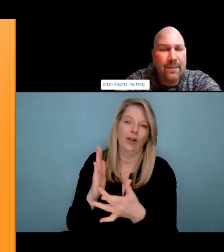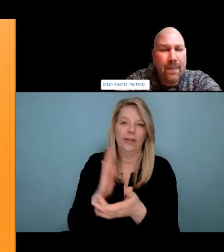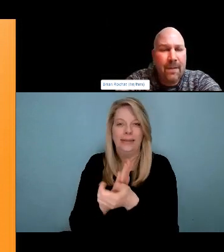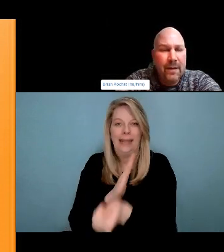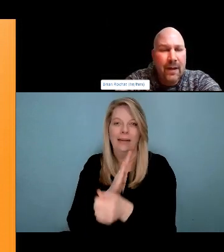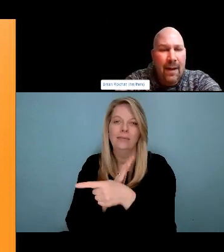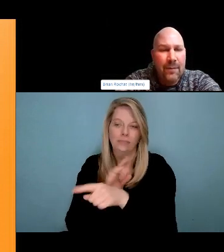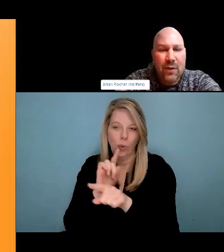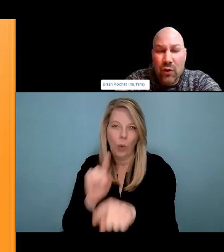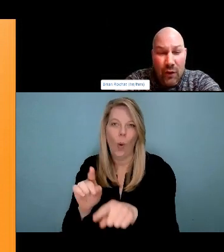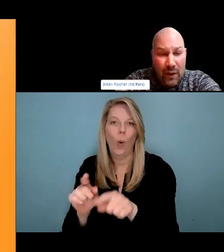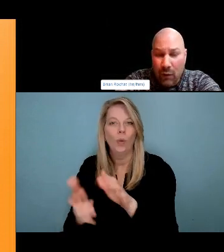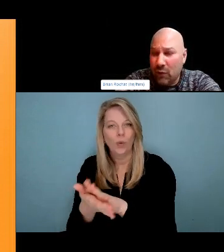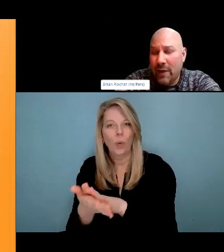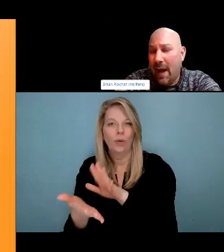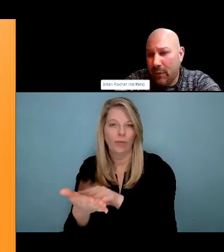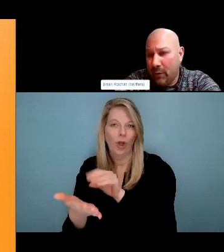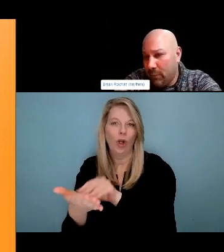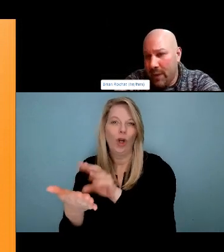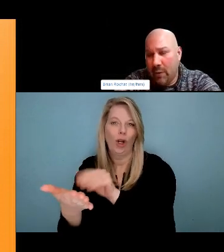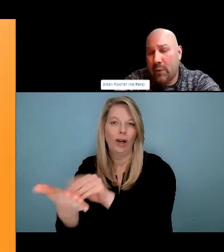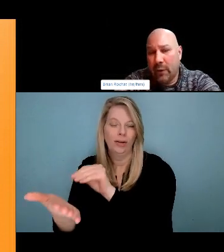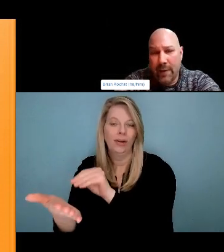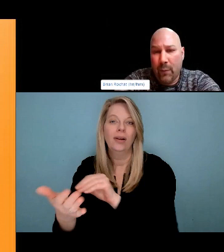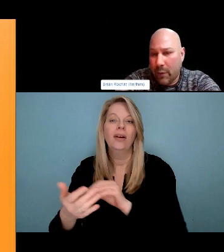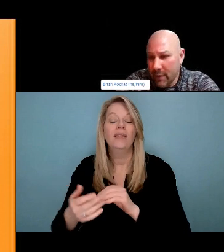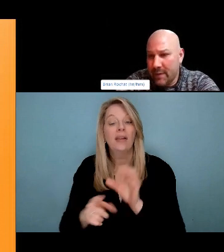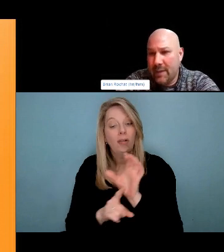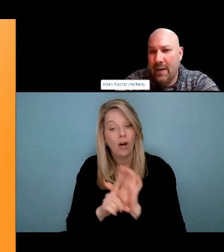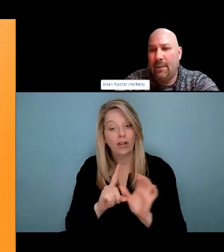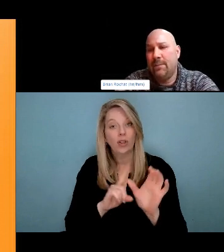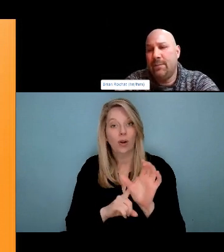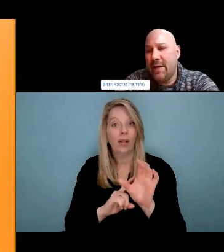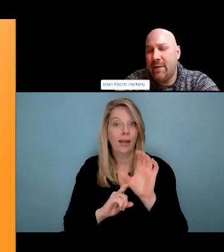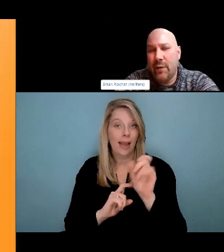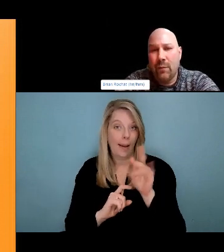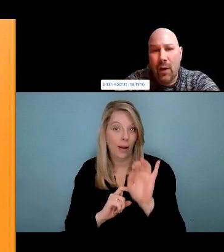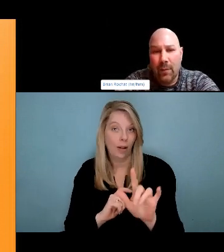about as we talk about a reduction, who we're imagining and what we're picturing and and